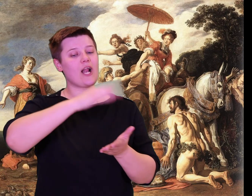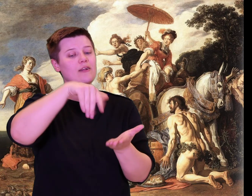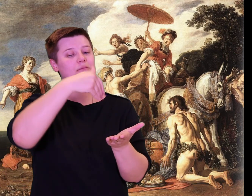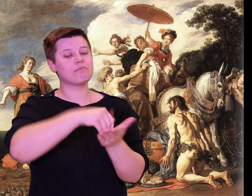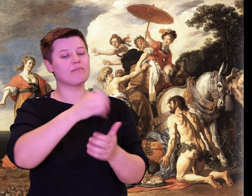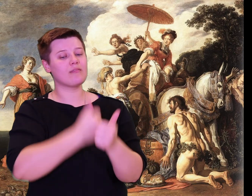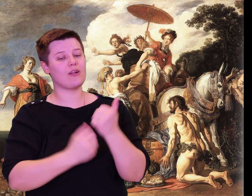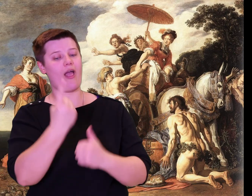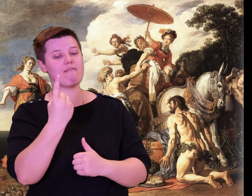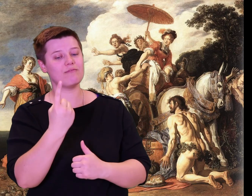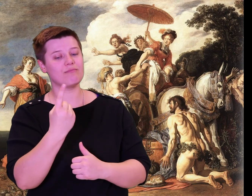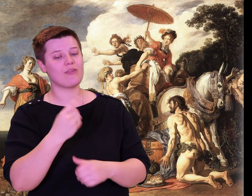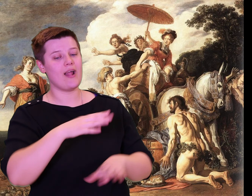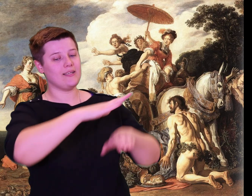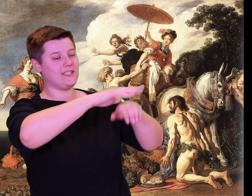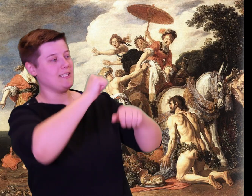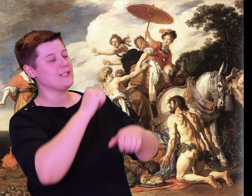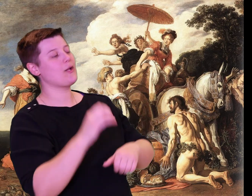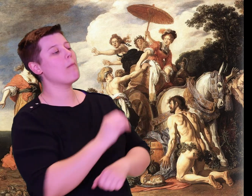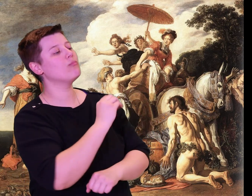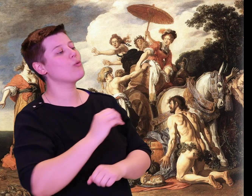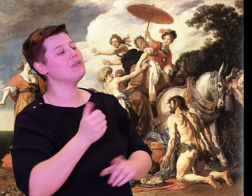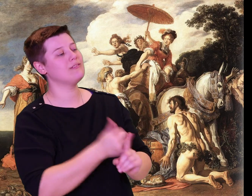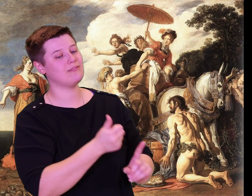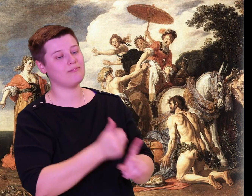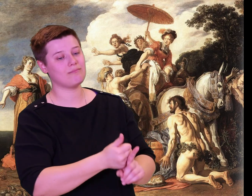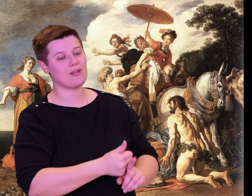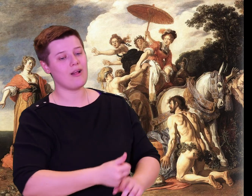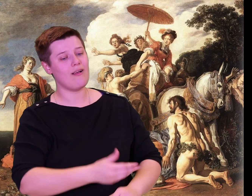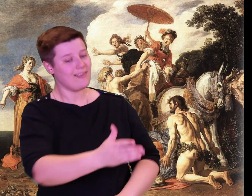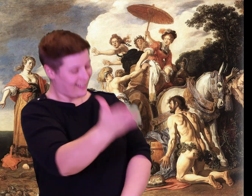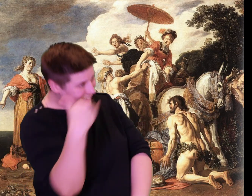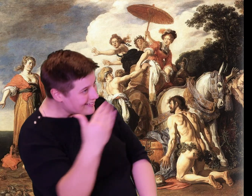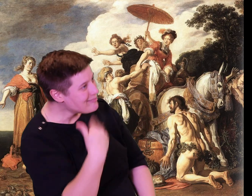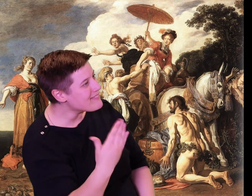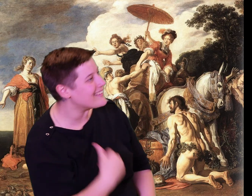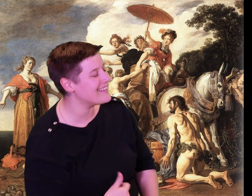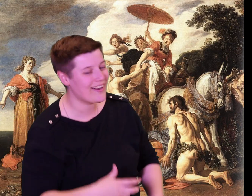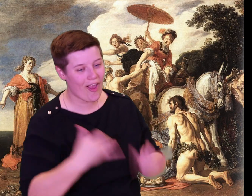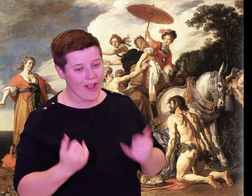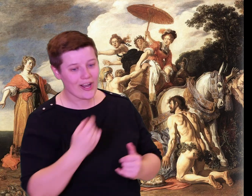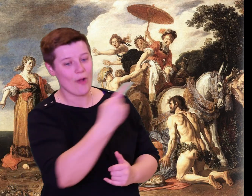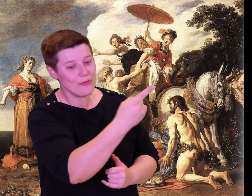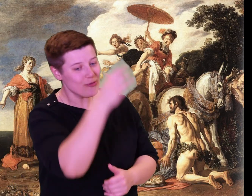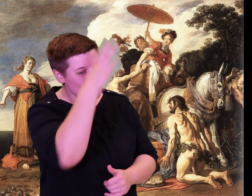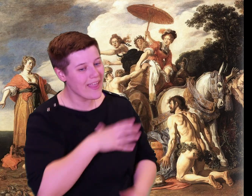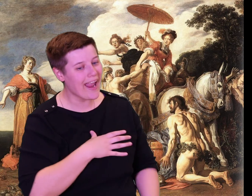"Come, friend," he said. "Now you, sir! You should try our games as well, if you